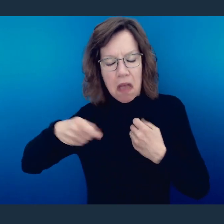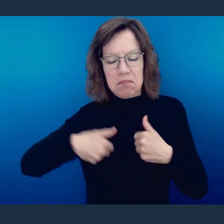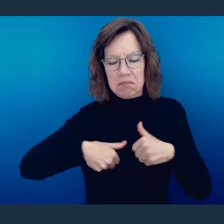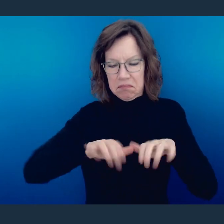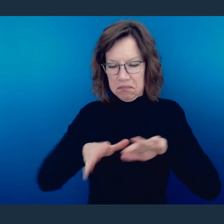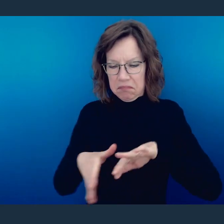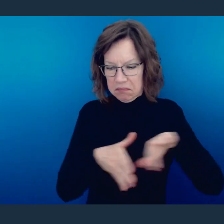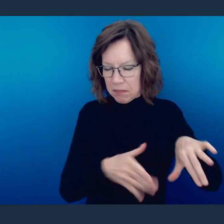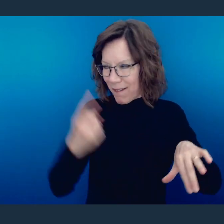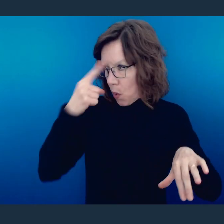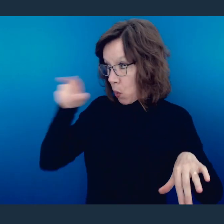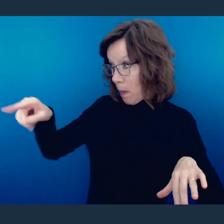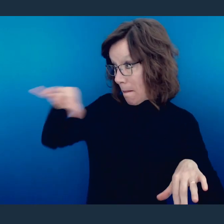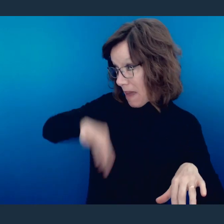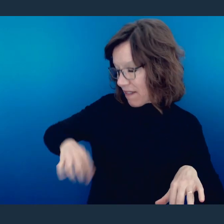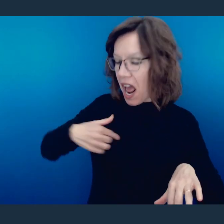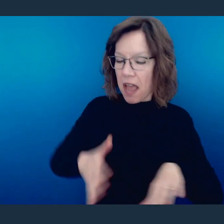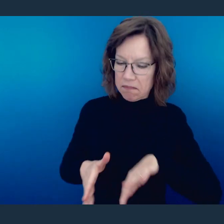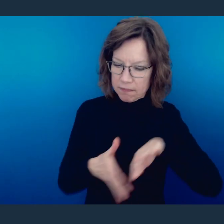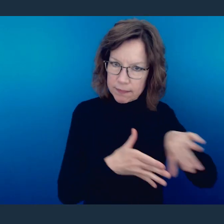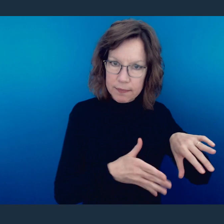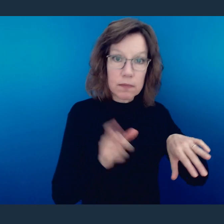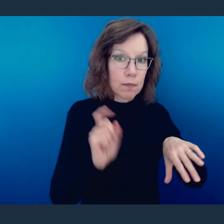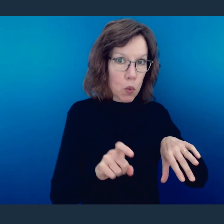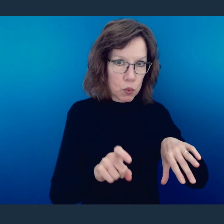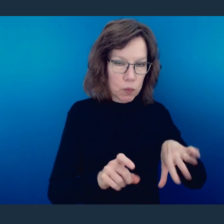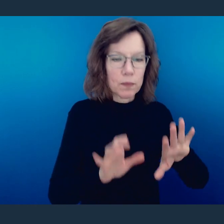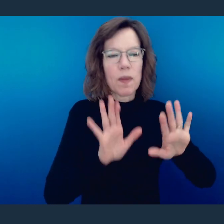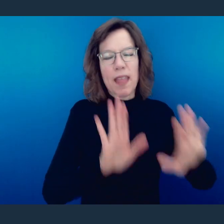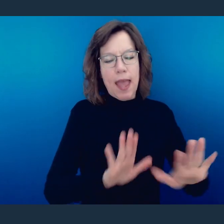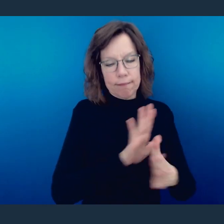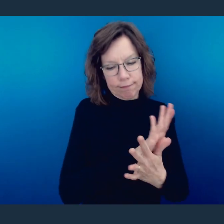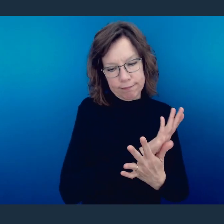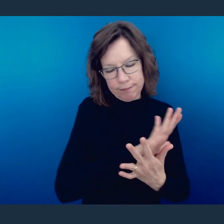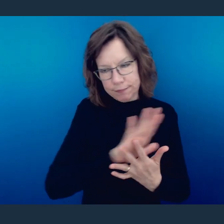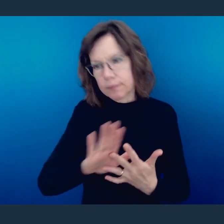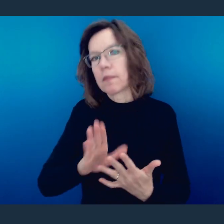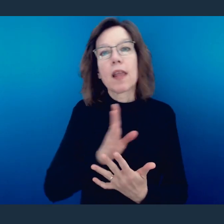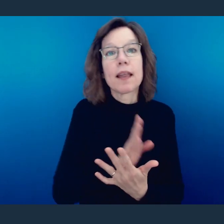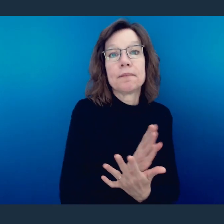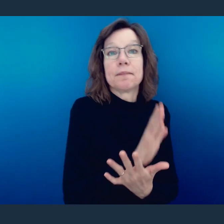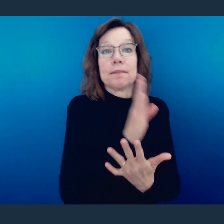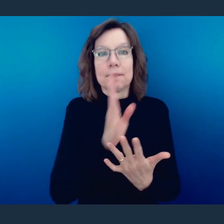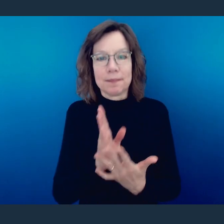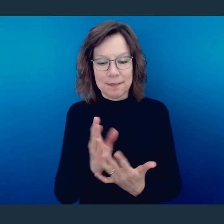it for their benefit. And then he transitions out of that and he